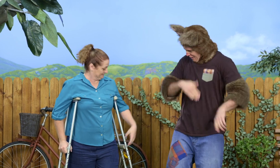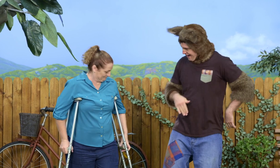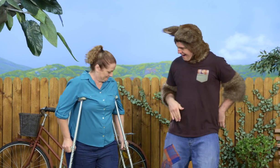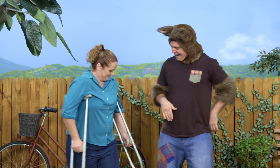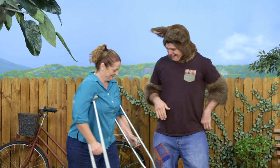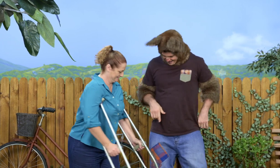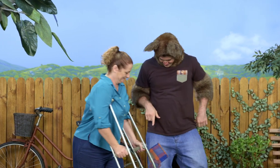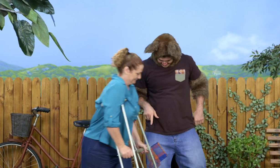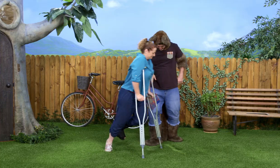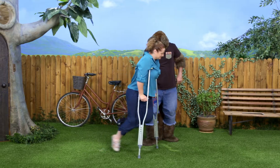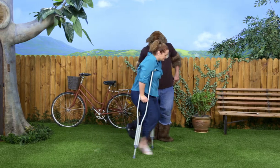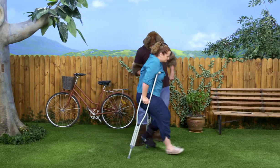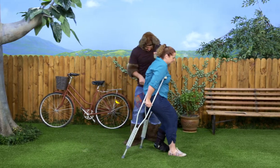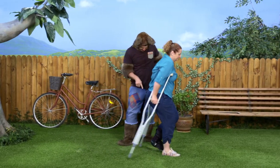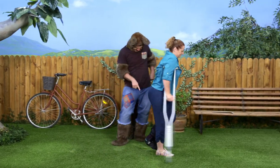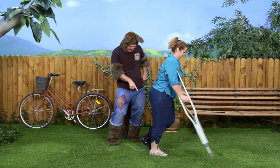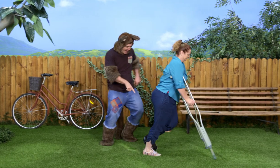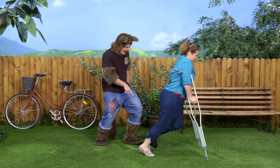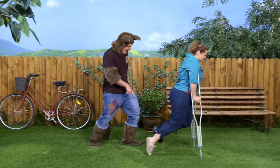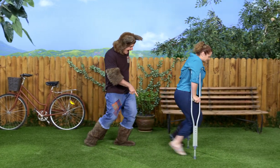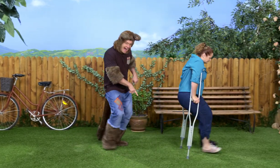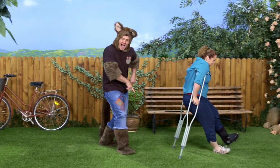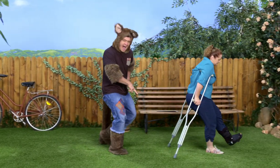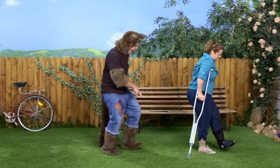Well, come on, then. Ho ho! Whoa!